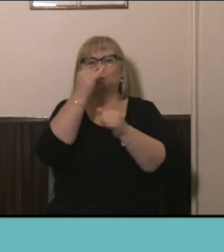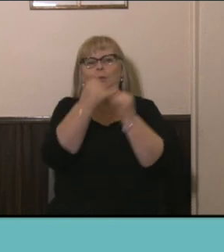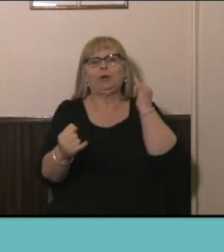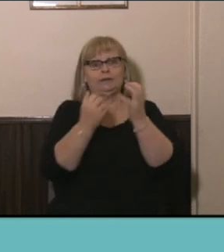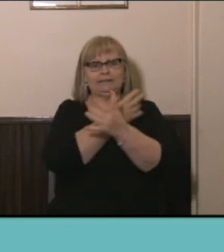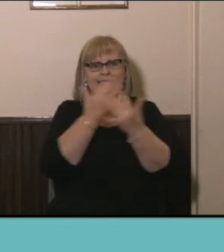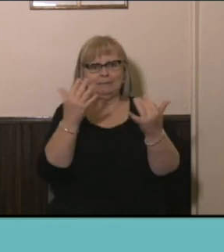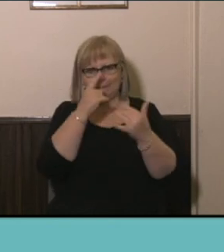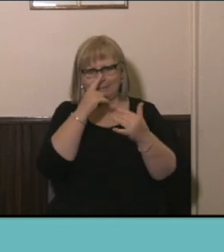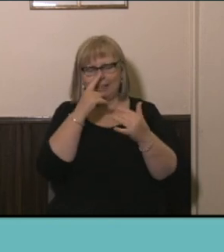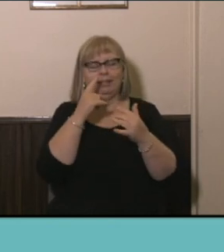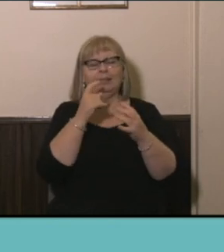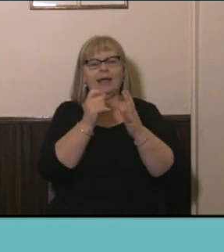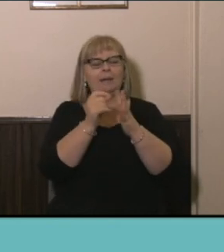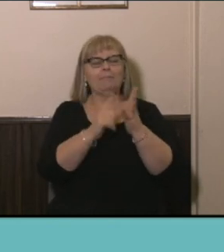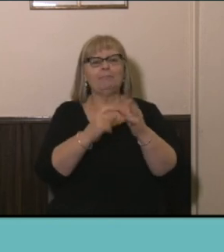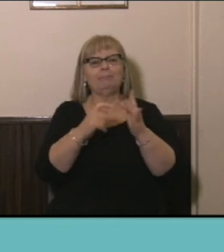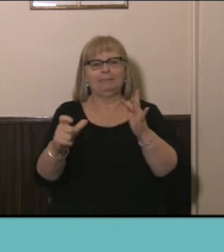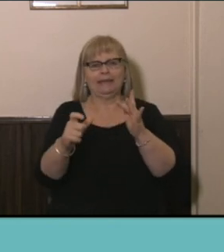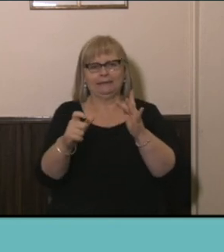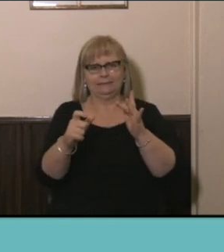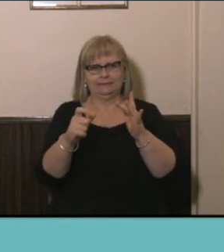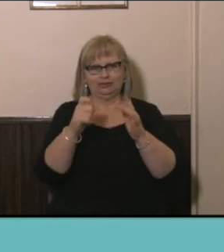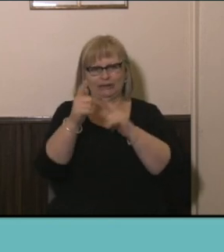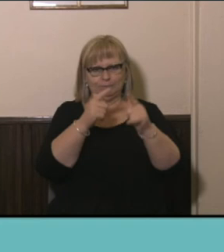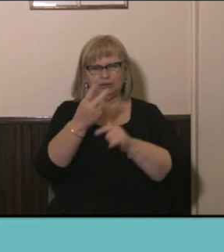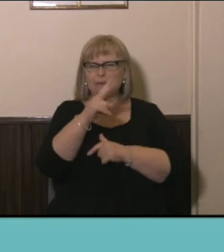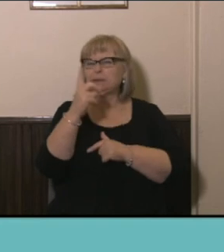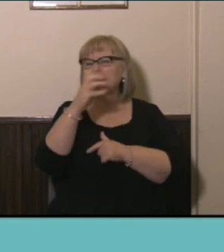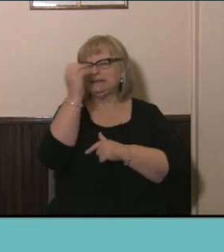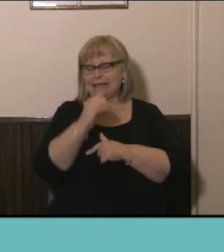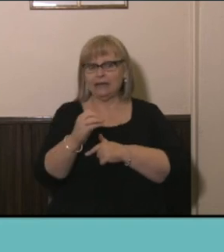people catching public transport at 21 percent which was much higher than in